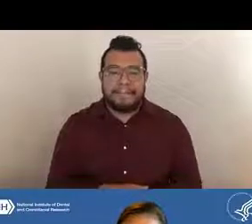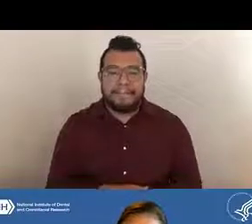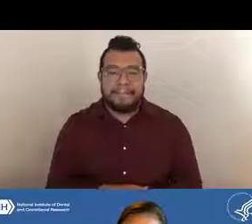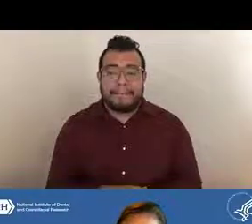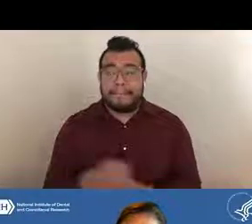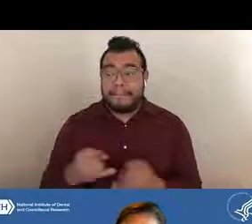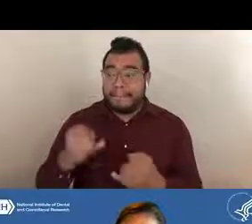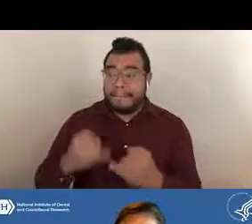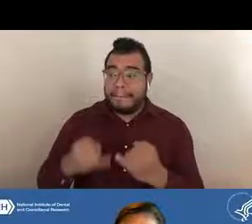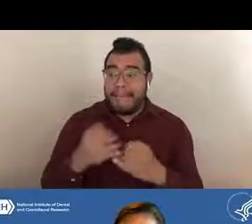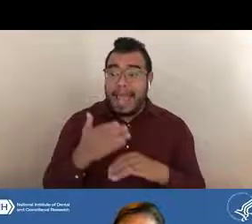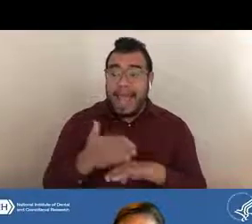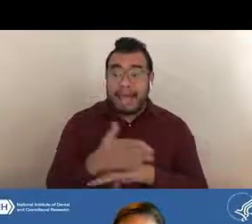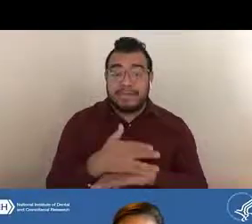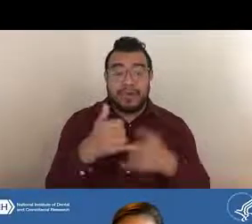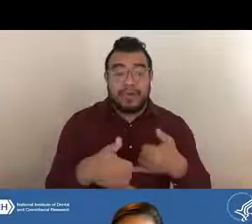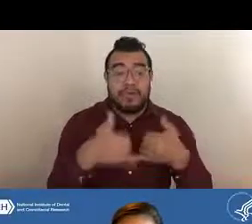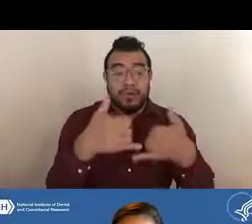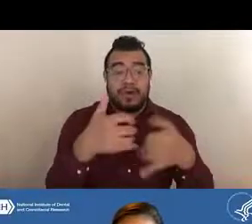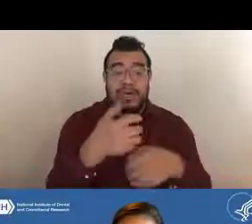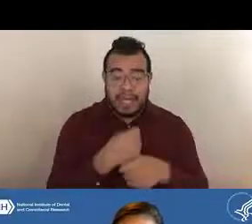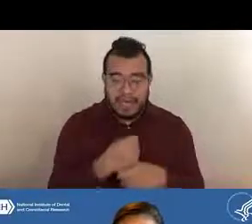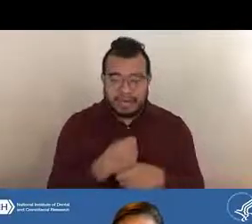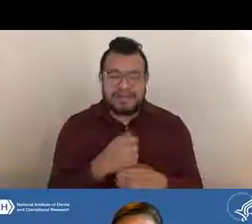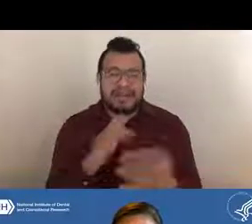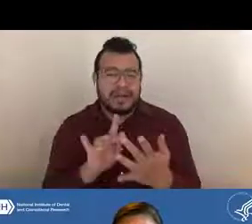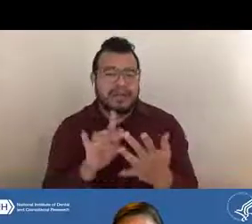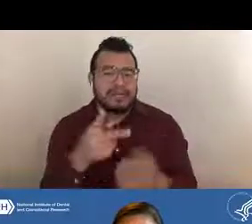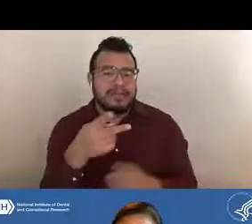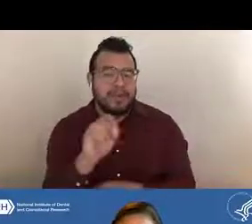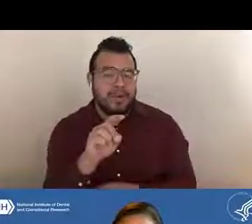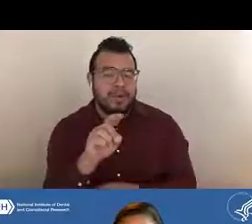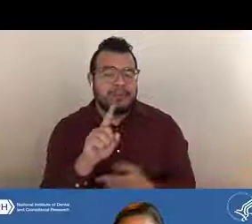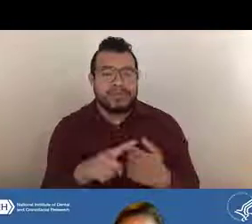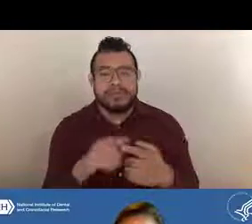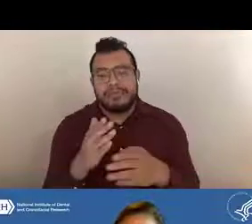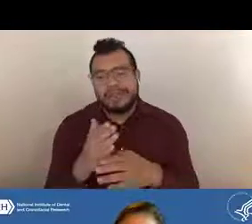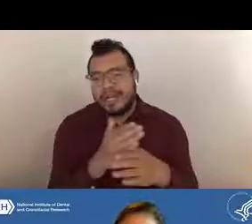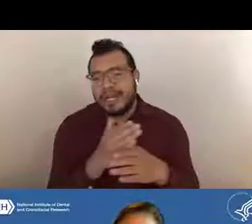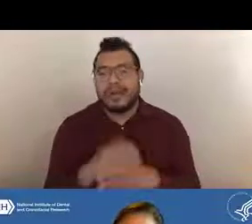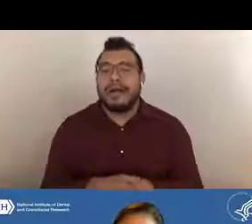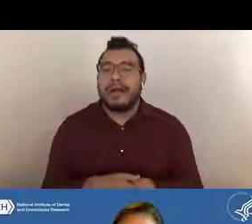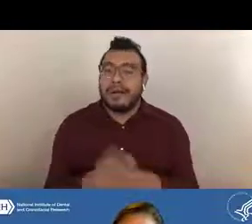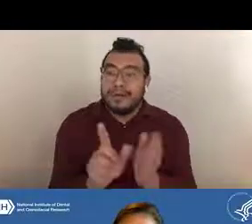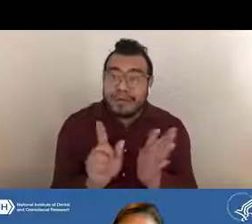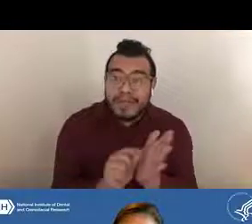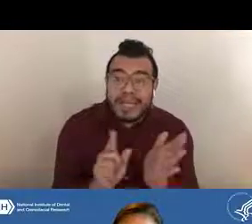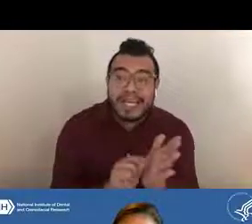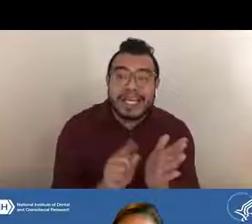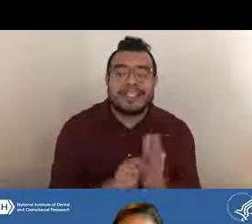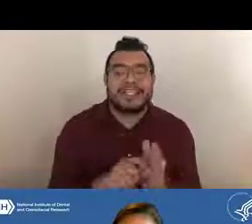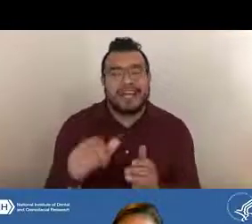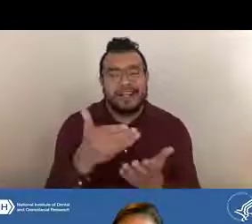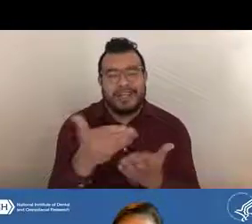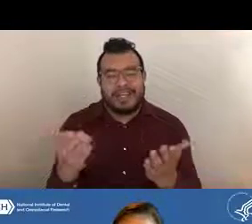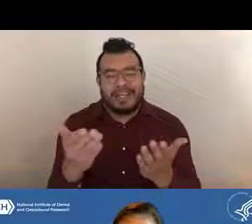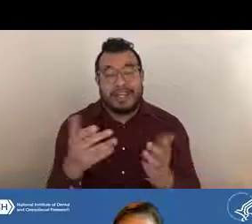you can contact your program officer to share publications or other things that may have come out of the award.